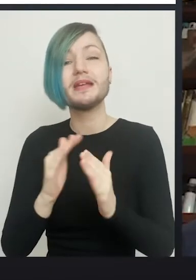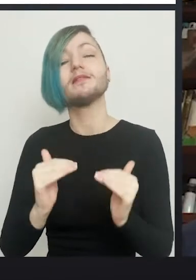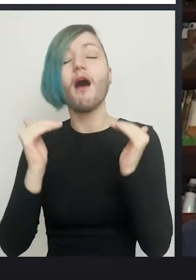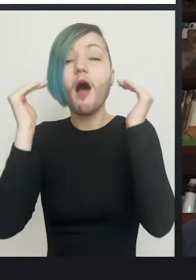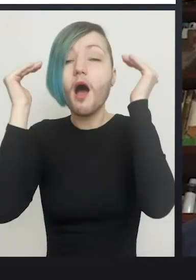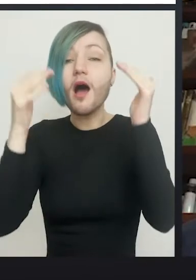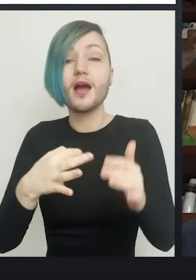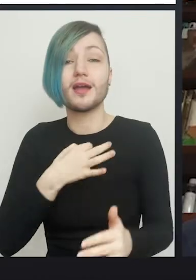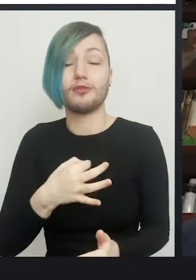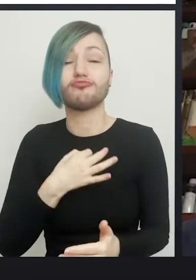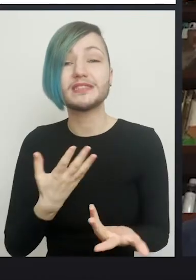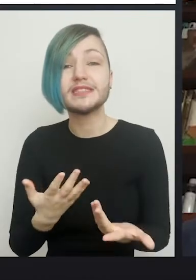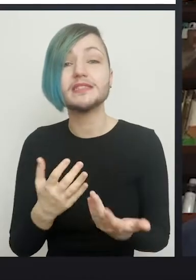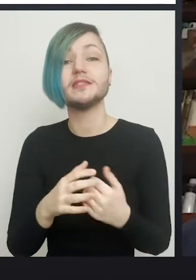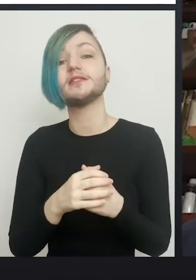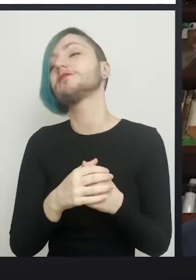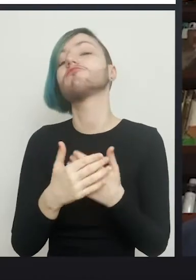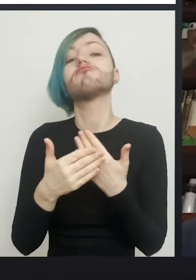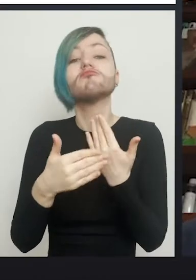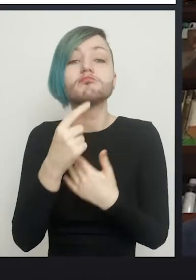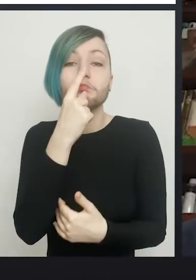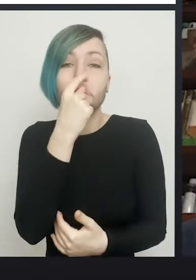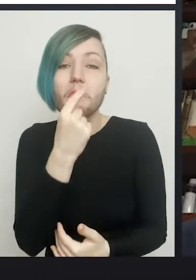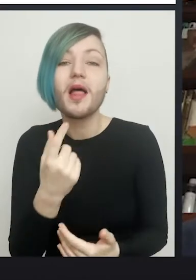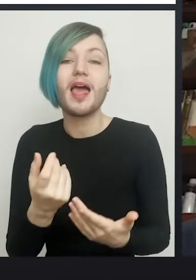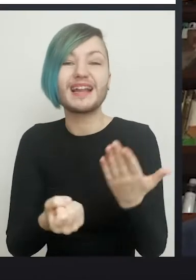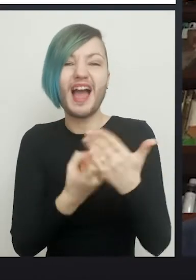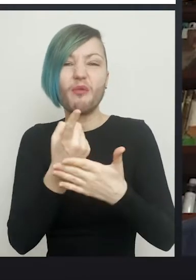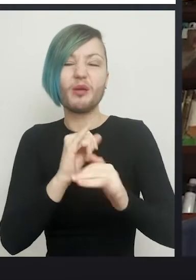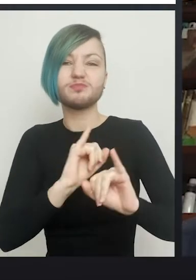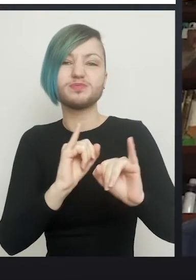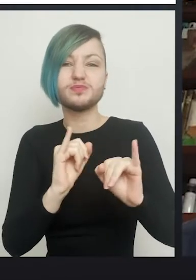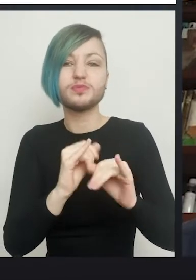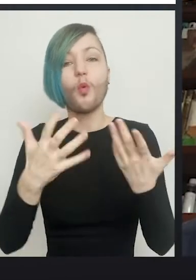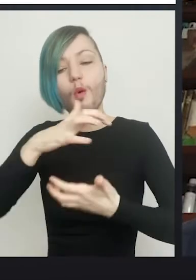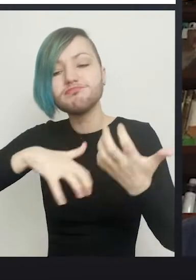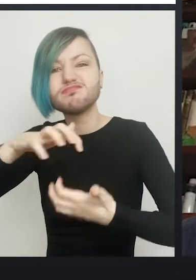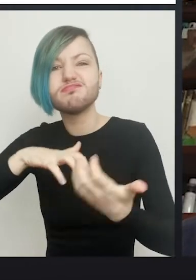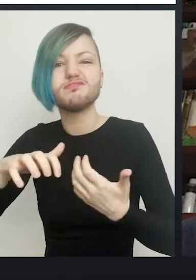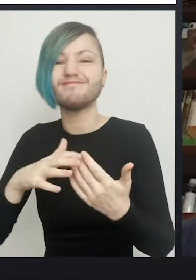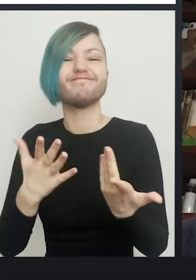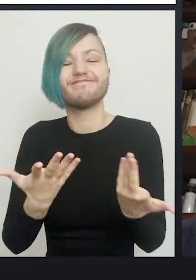much greater chance of poor outcome, and of significant complications. Best avoided.